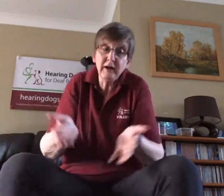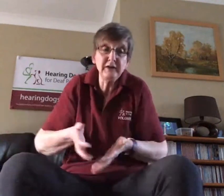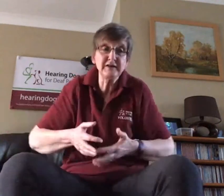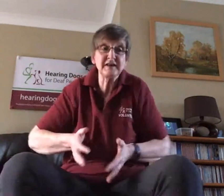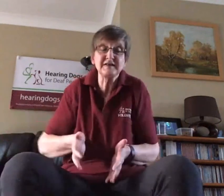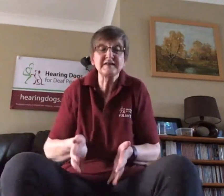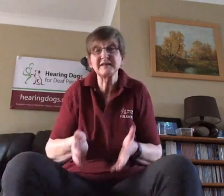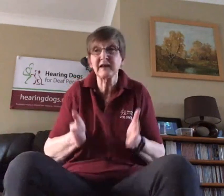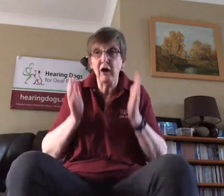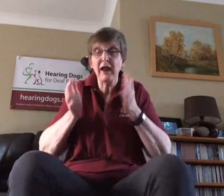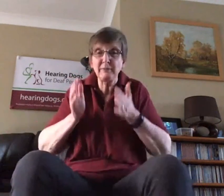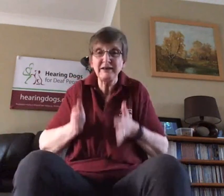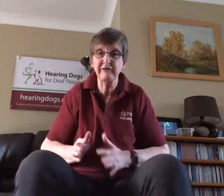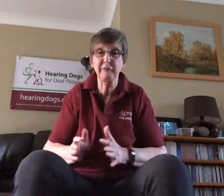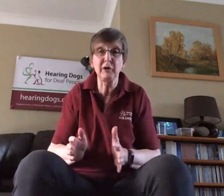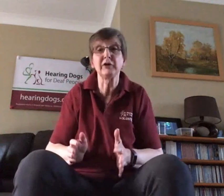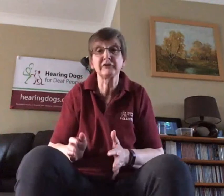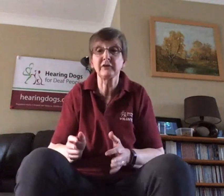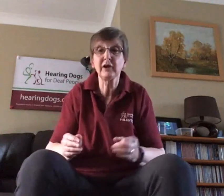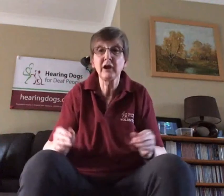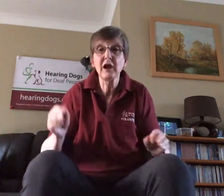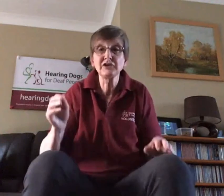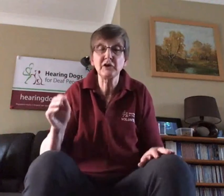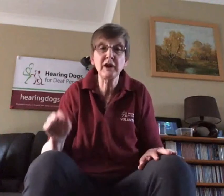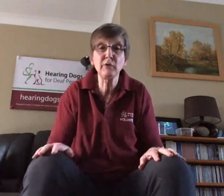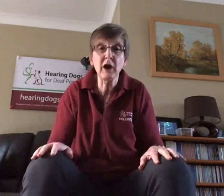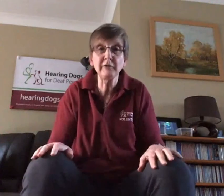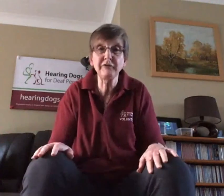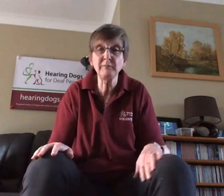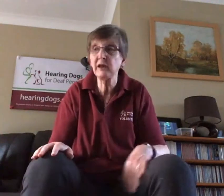instance, I am his deaf person, so he will come and find me.